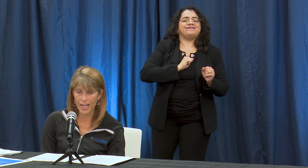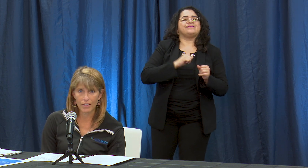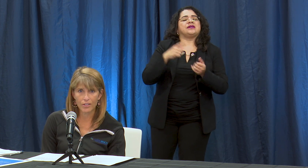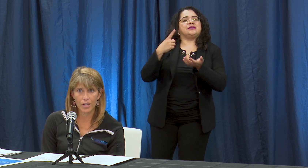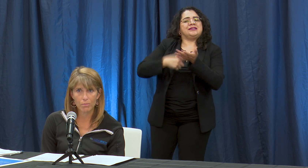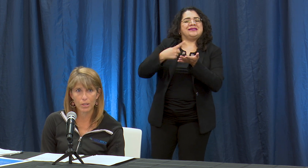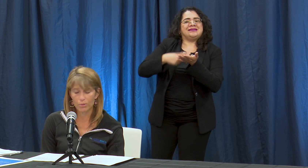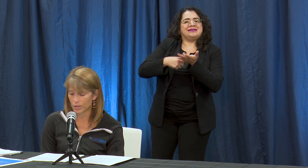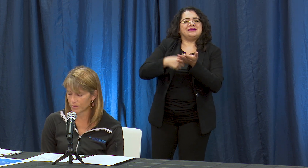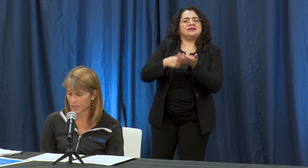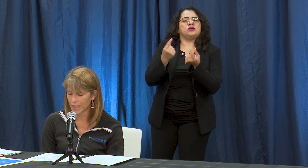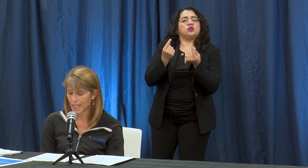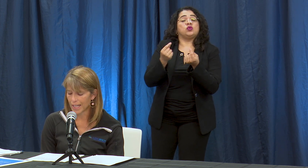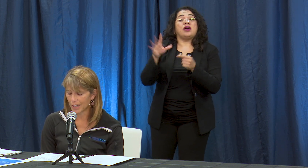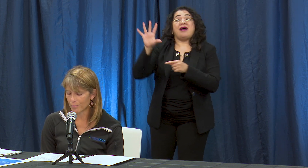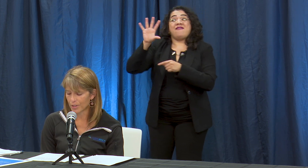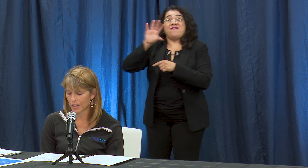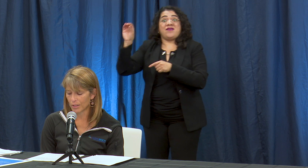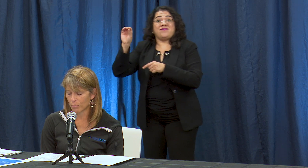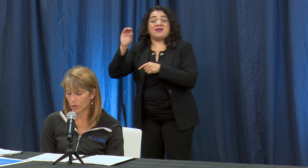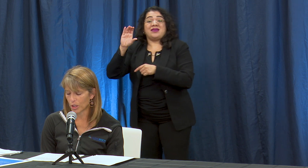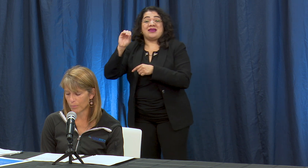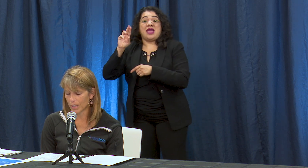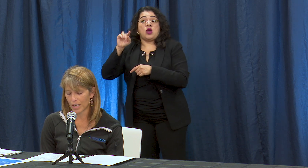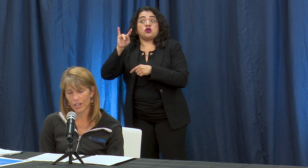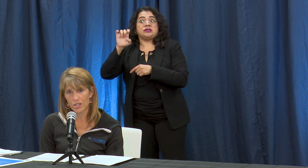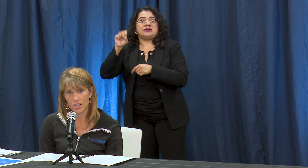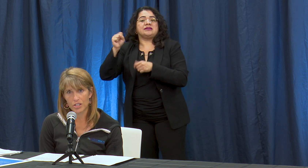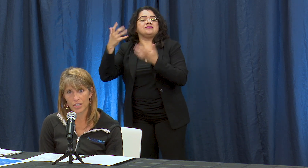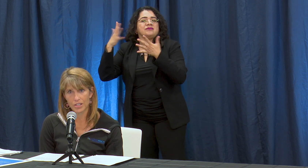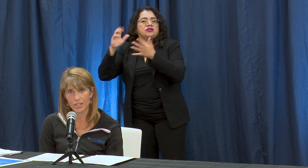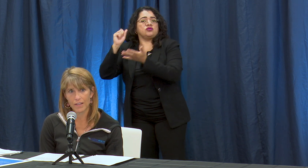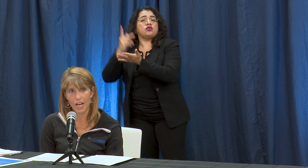counties that have been approved. The more urban and large jurisdictions have